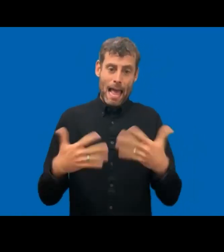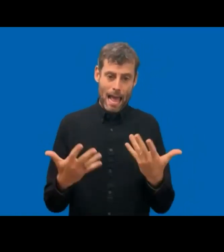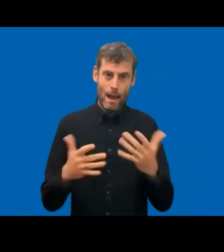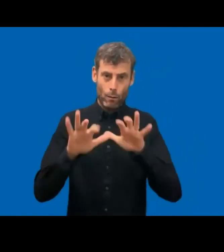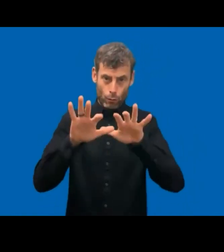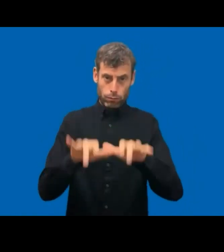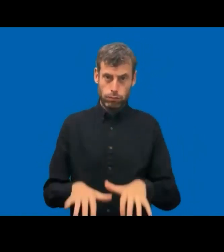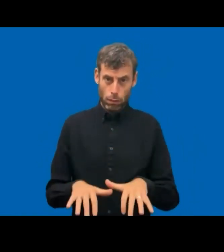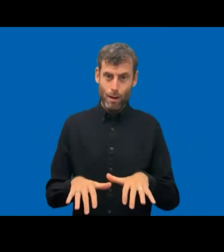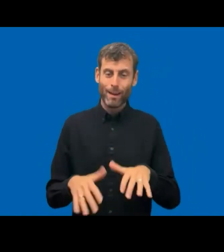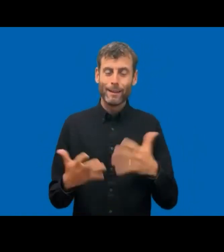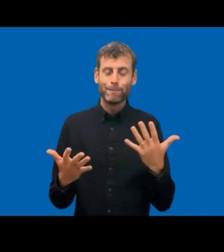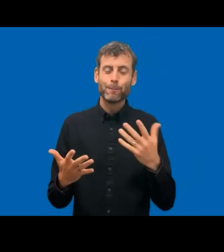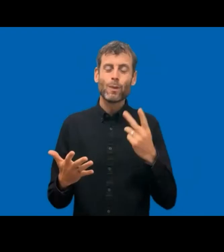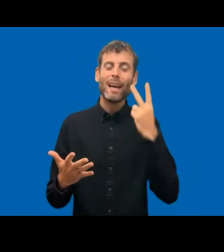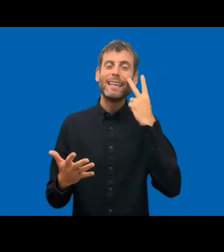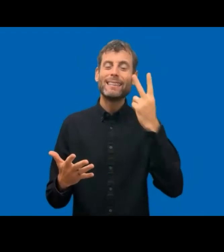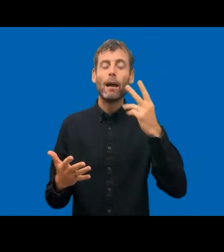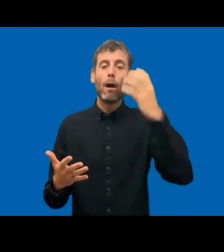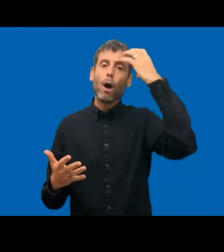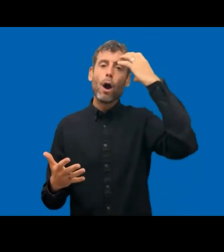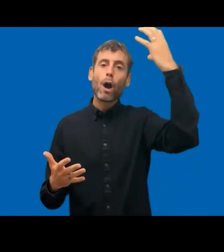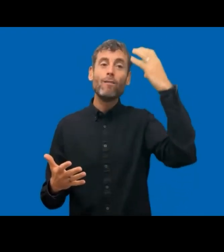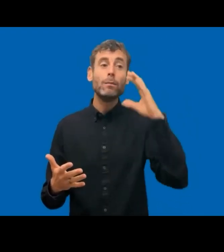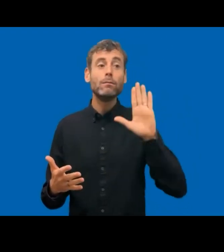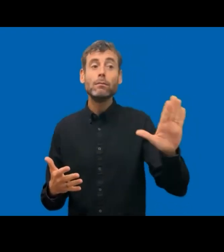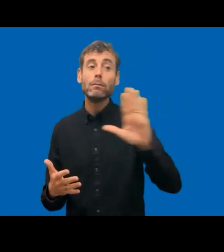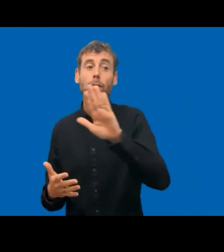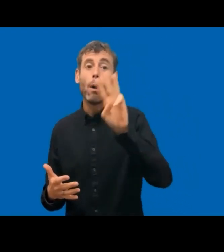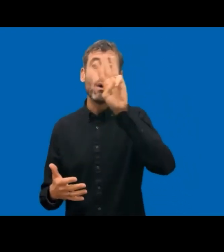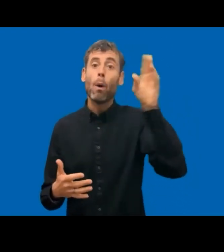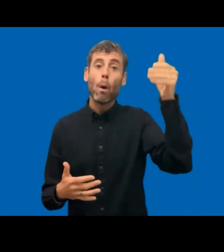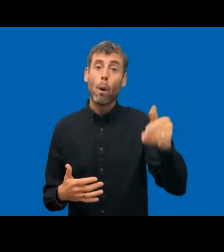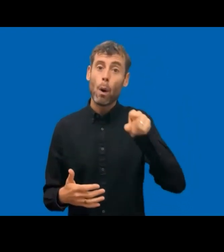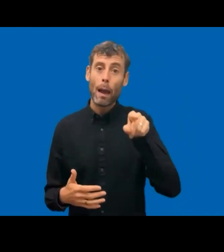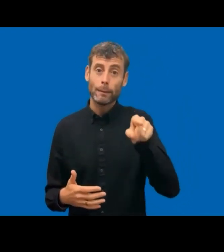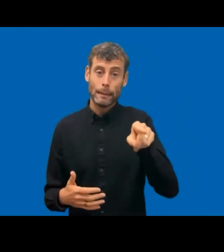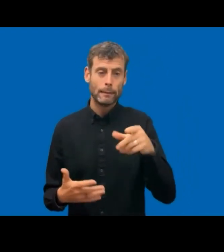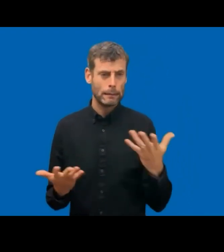and so forth. In the end, the public sector is becoming more and more digital and having